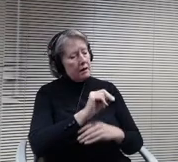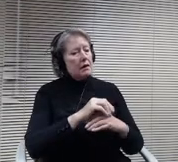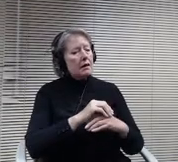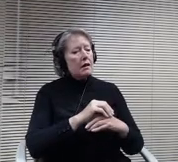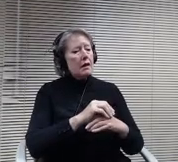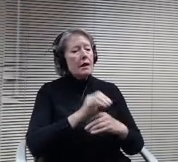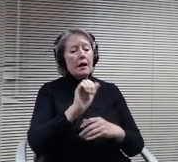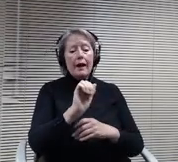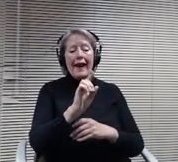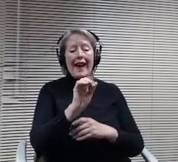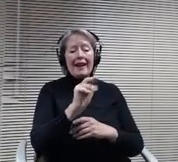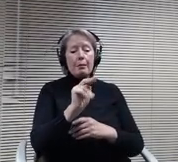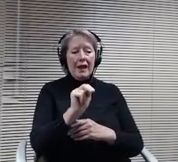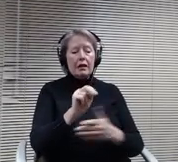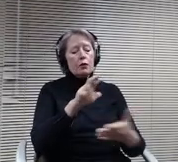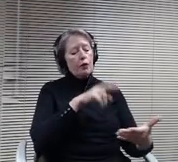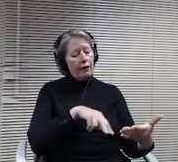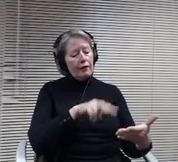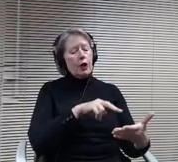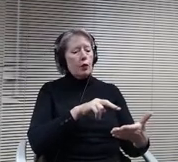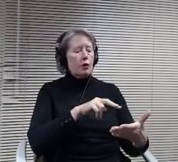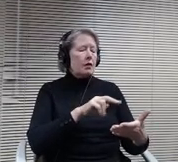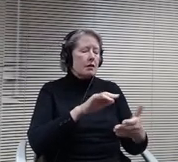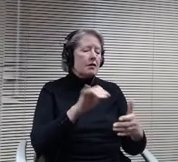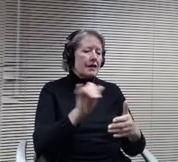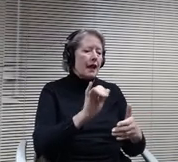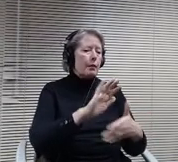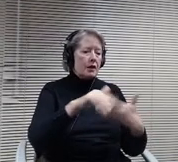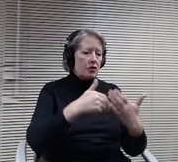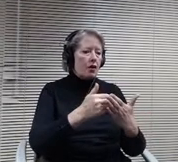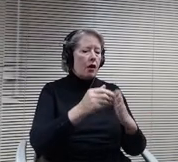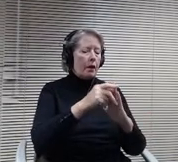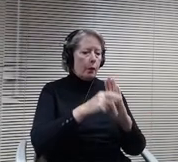done with all the policies. But with this one undergoing